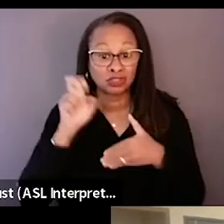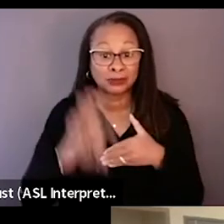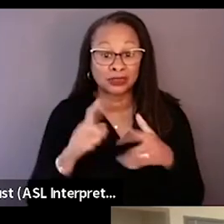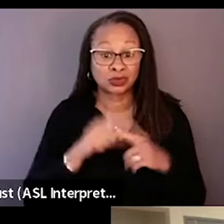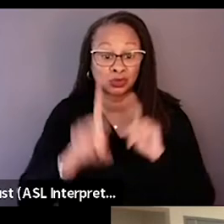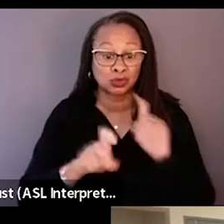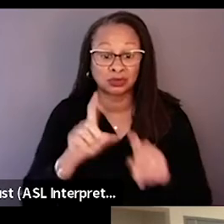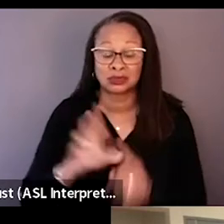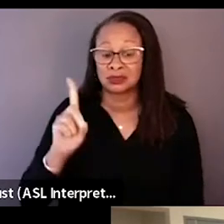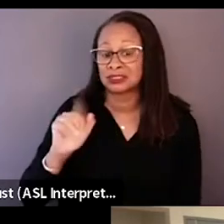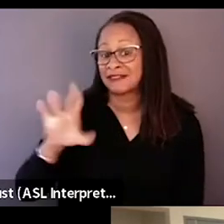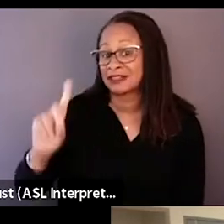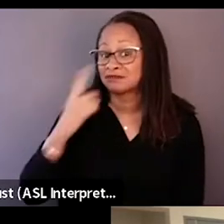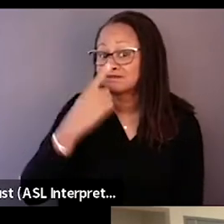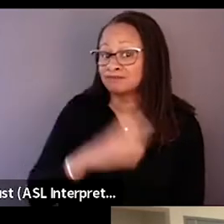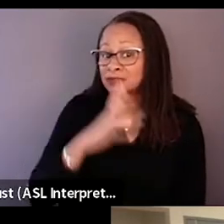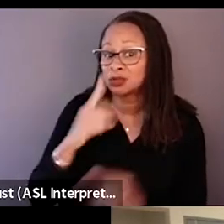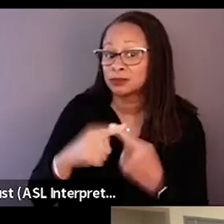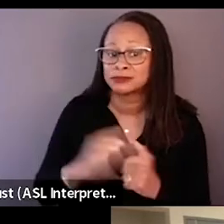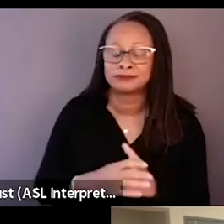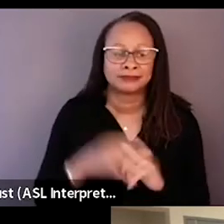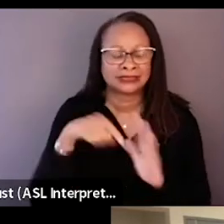David, can you talk about... I mean, it's a deeply personal film.